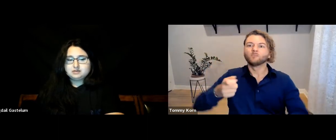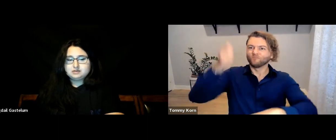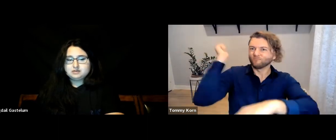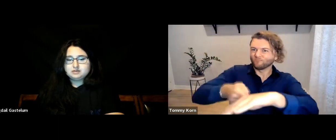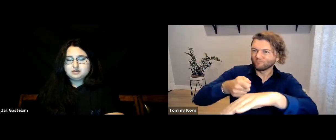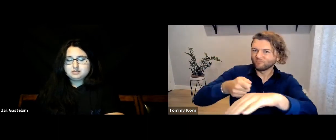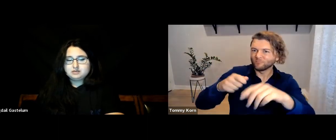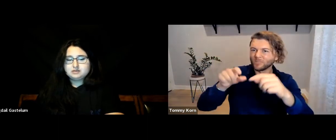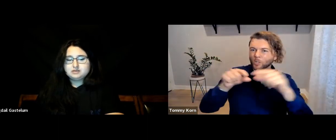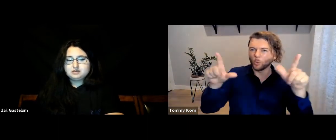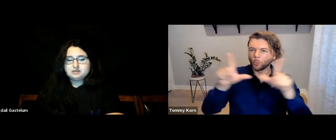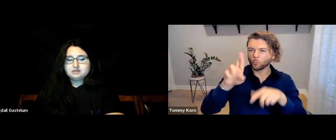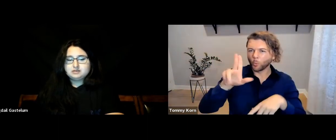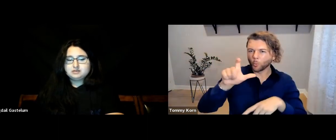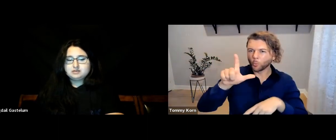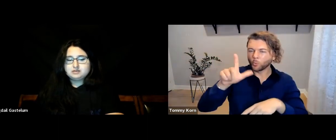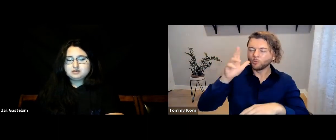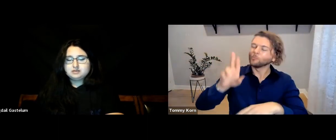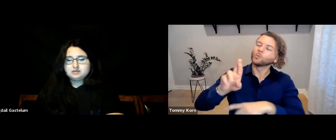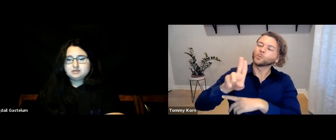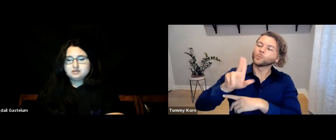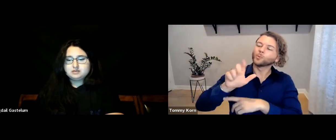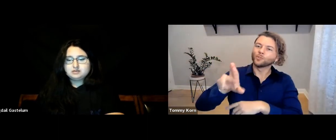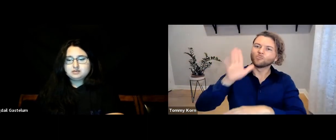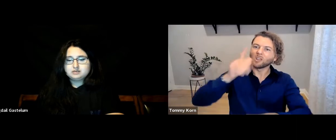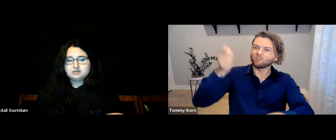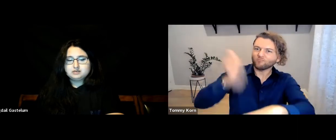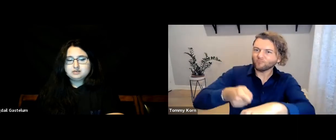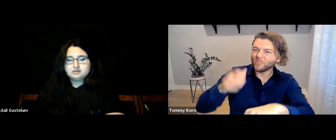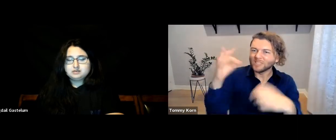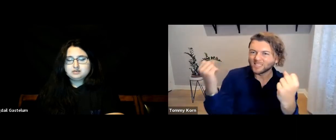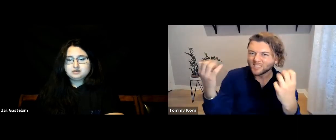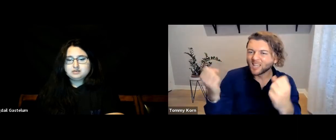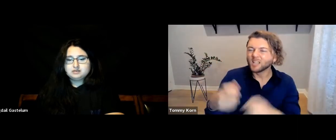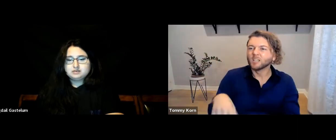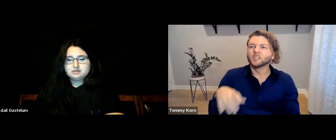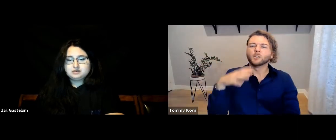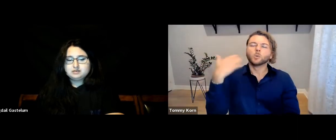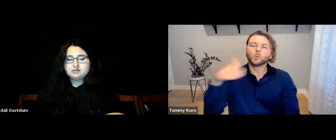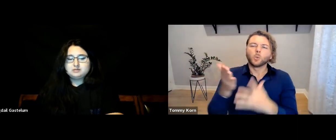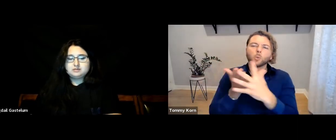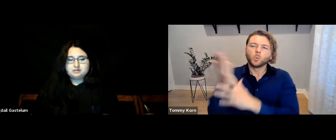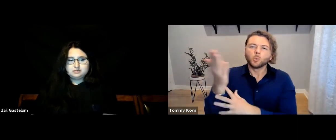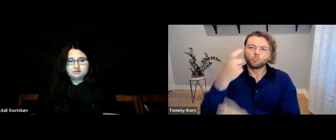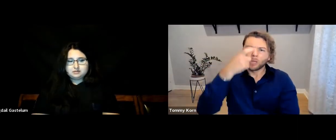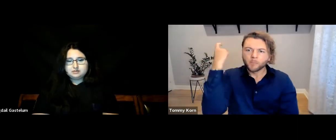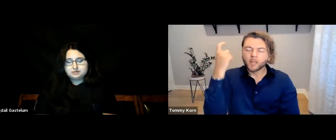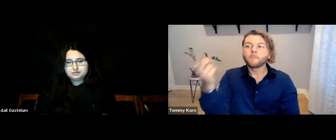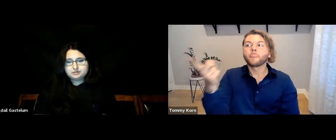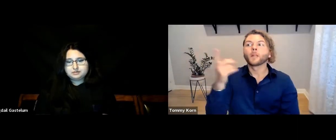They would get hit on their hands by rulers if they signed… and other trauma.